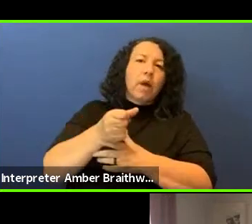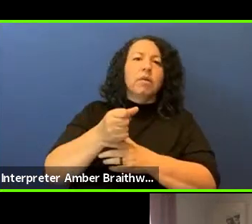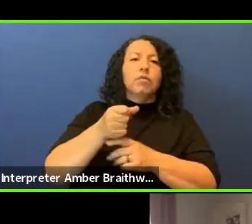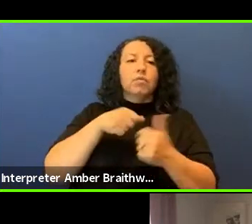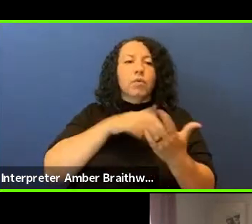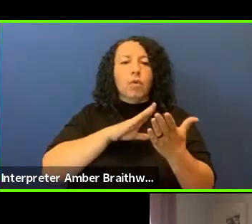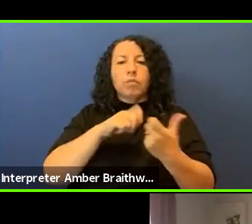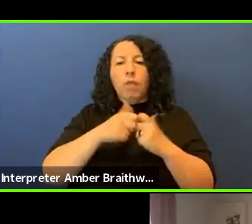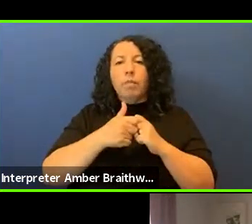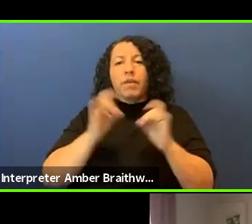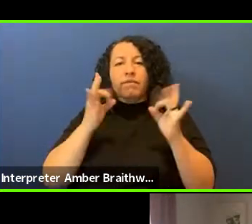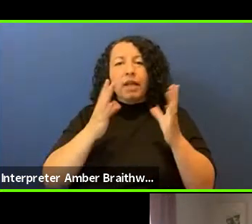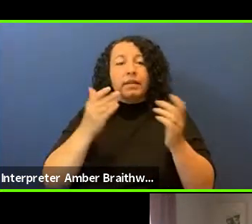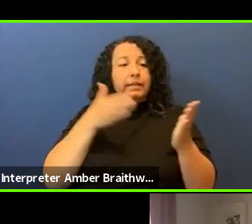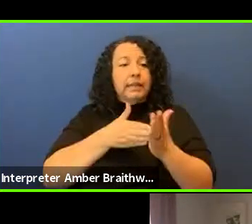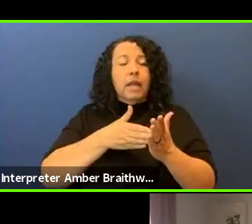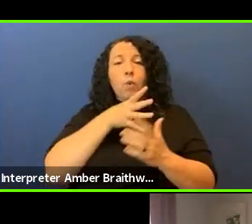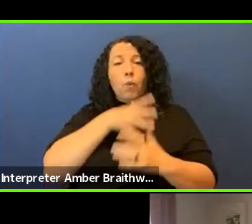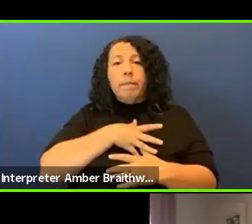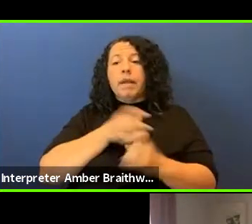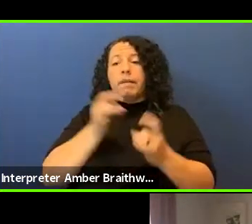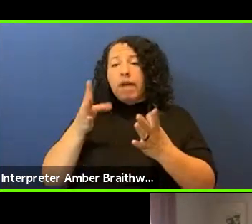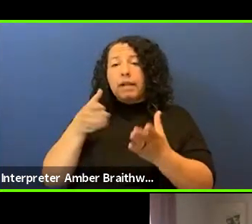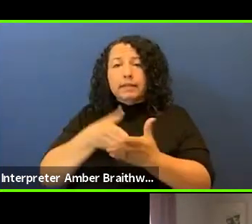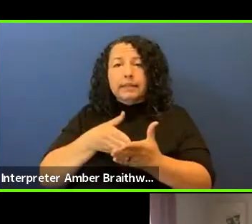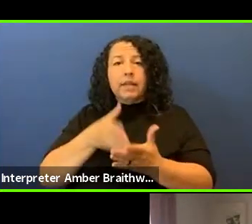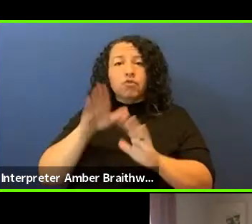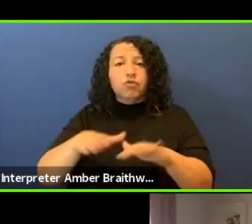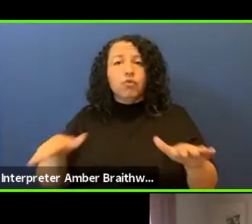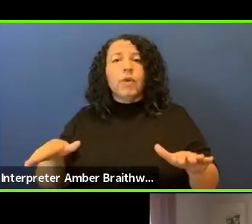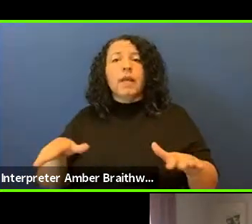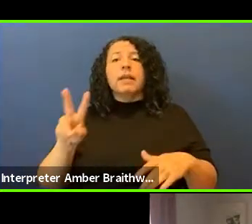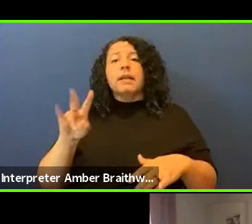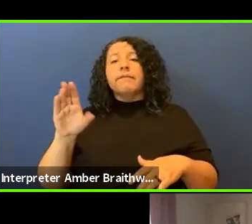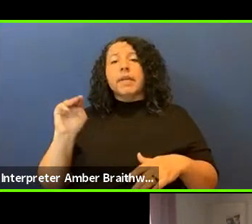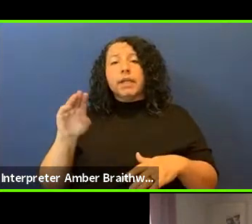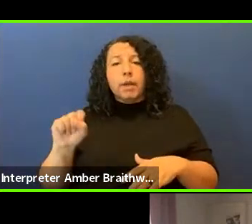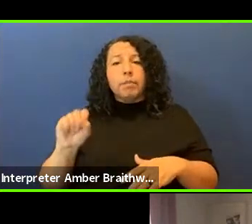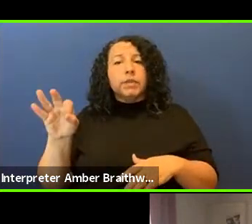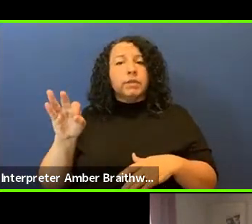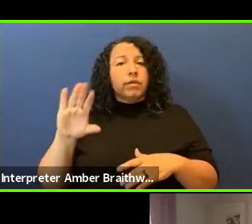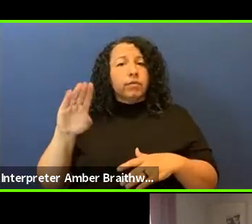violence against children, victims of crime,